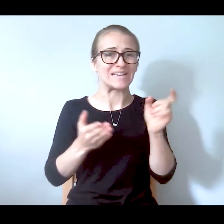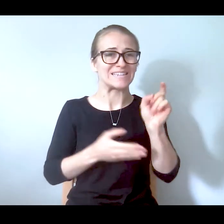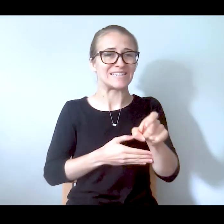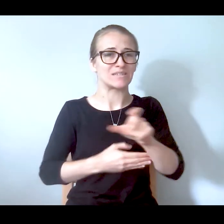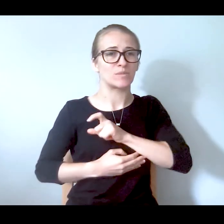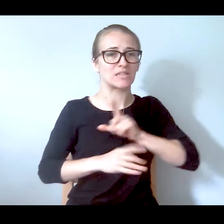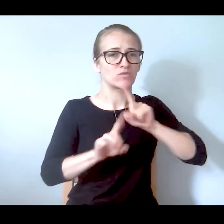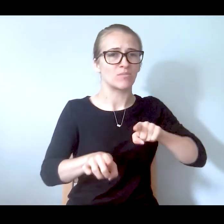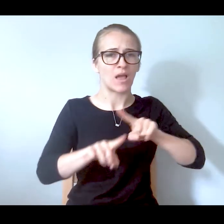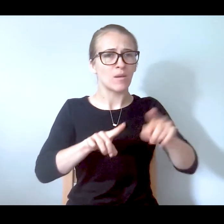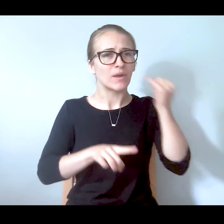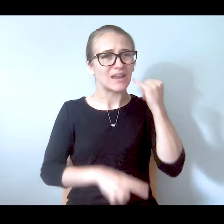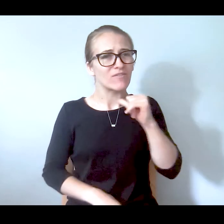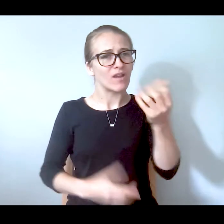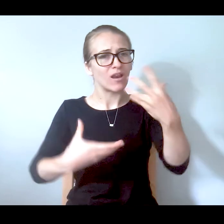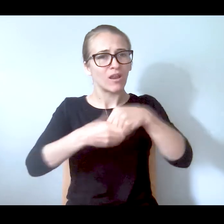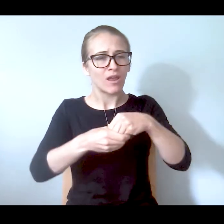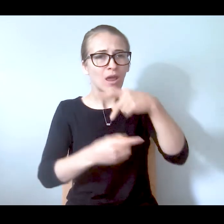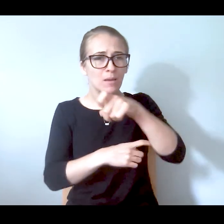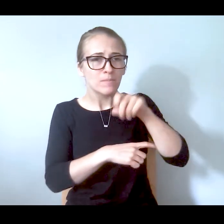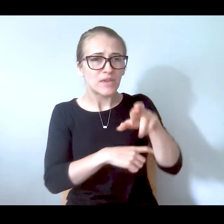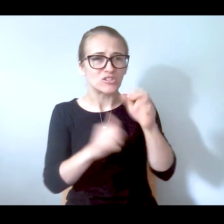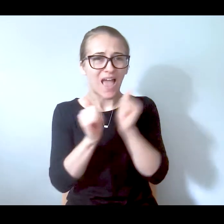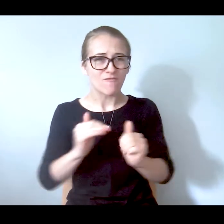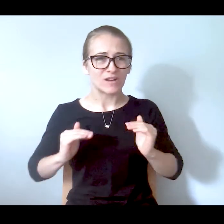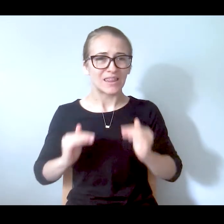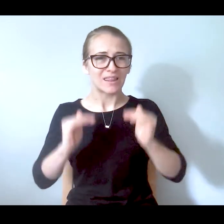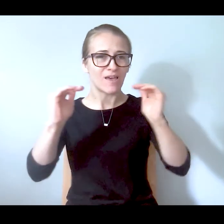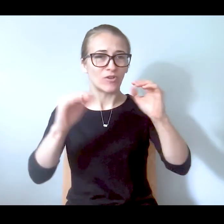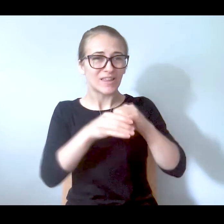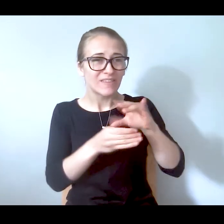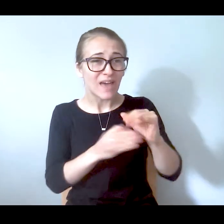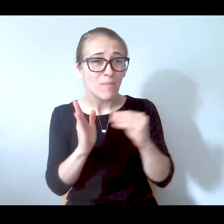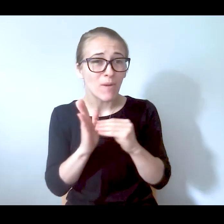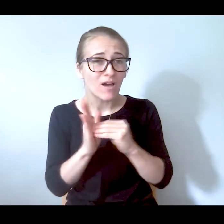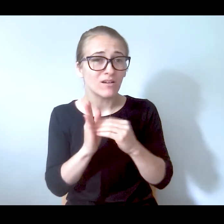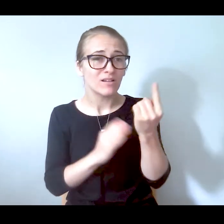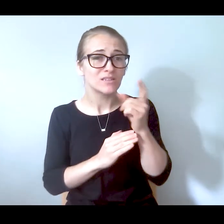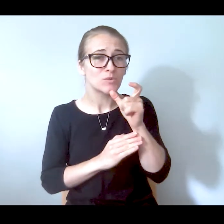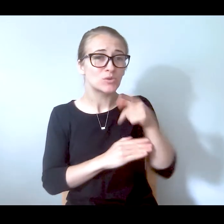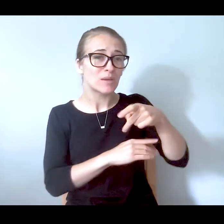what delineates a police response, but if you don't have peers at every level of the model, someone